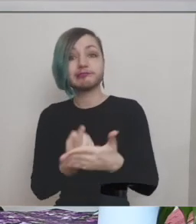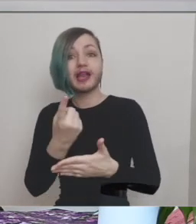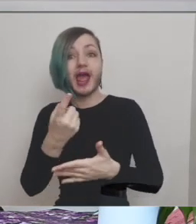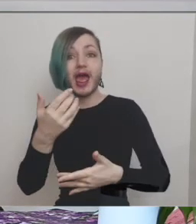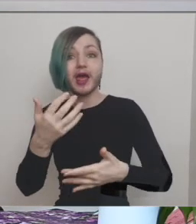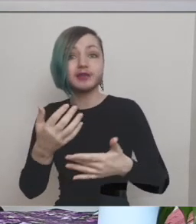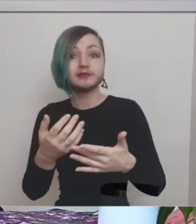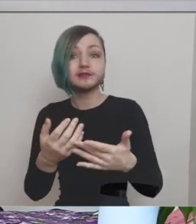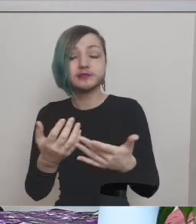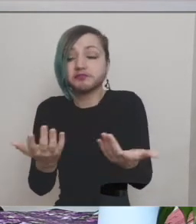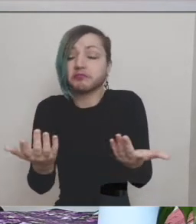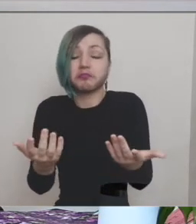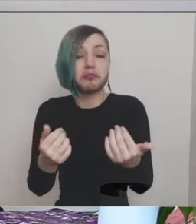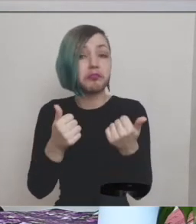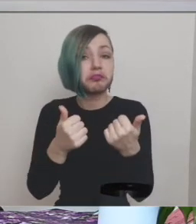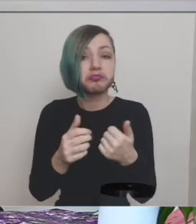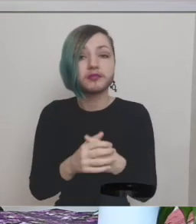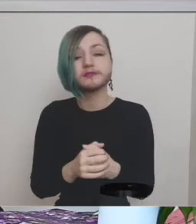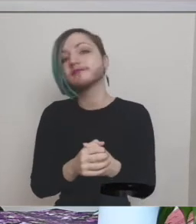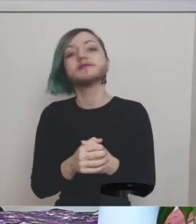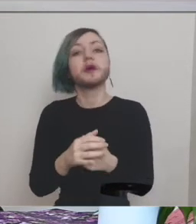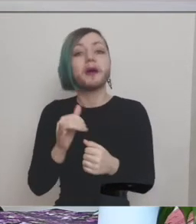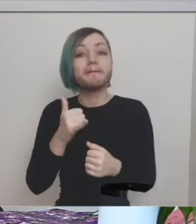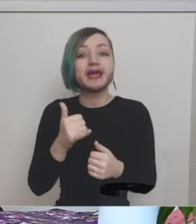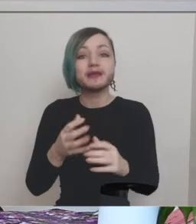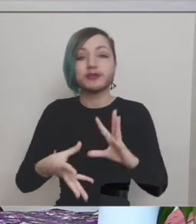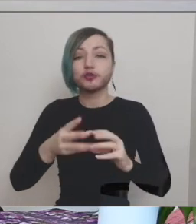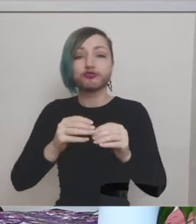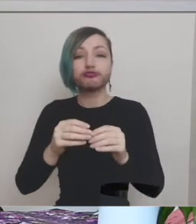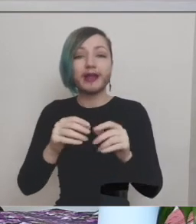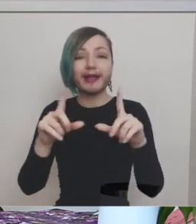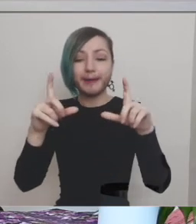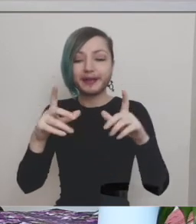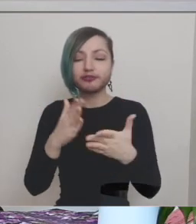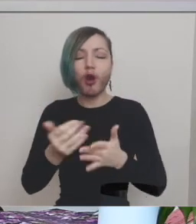if you create a picture that you're super proud of that's great but really it's about